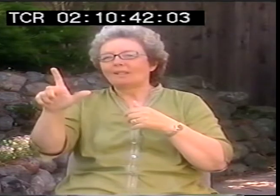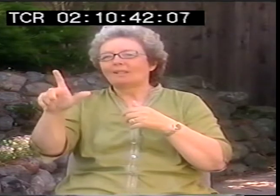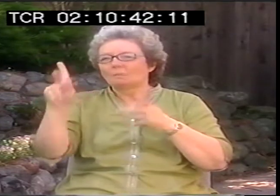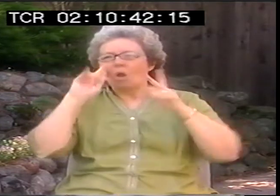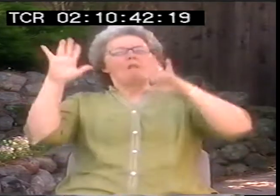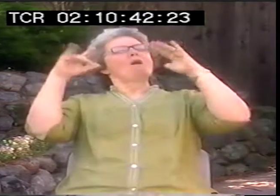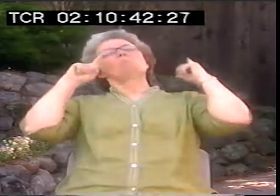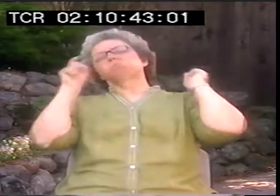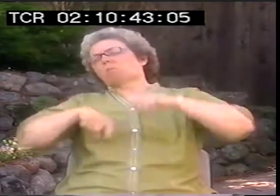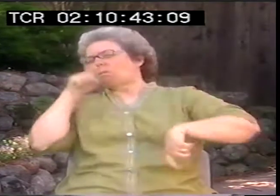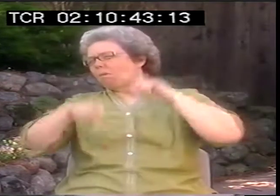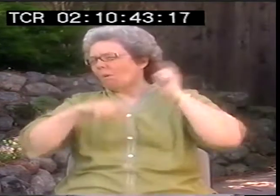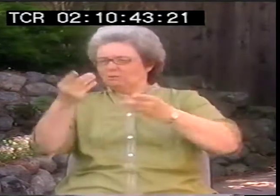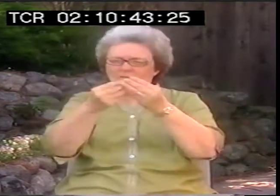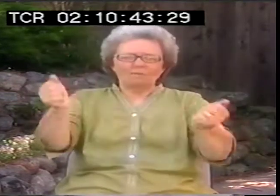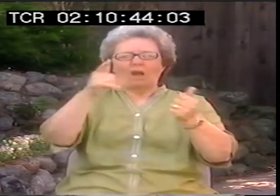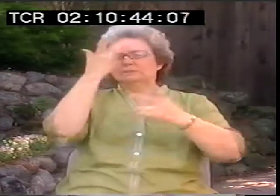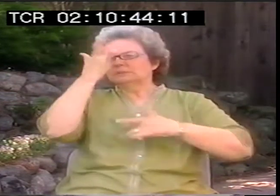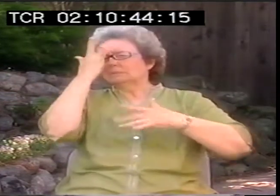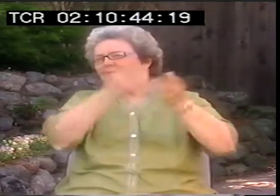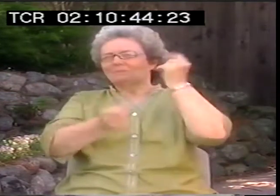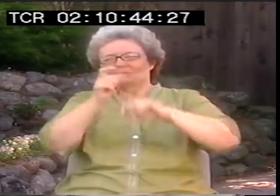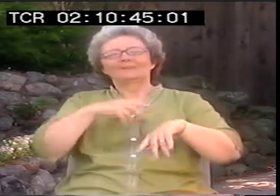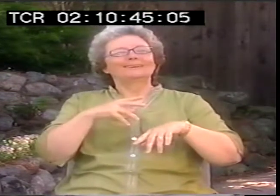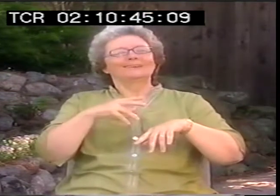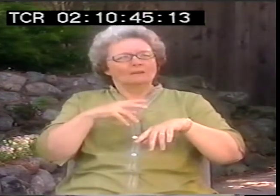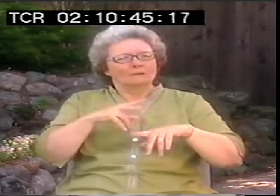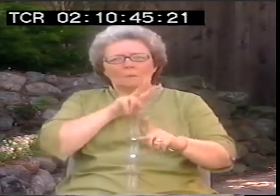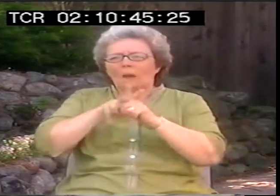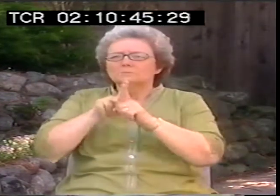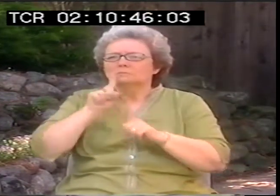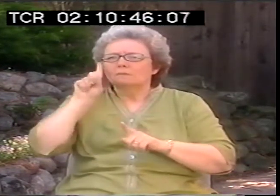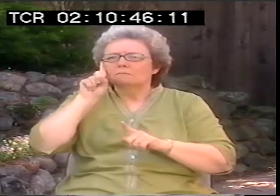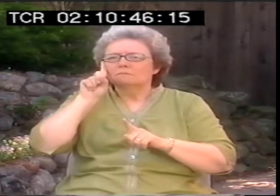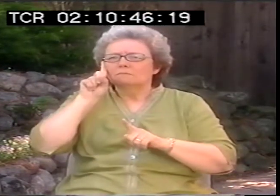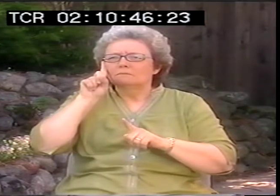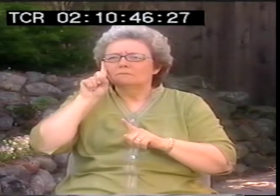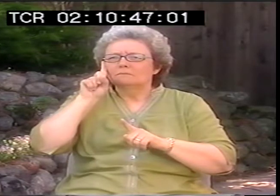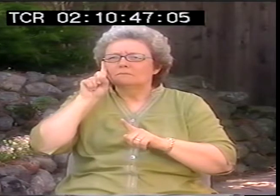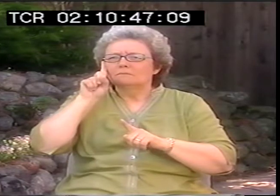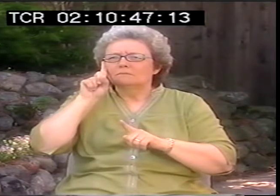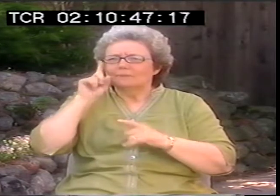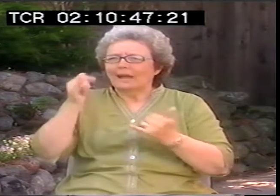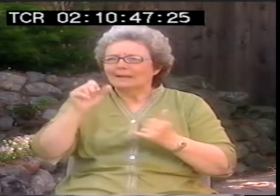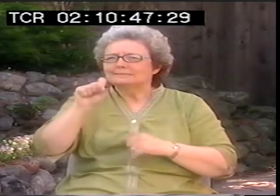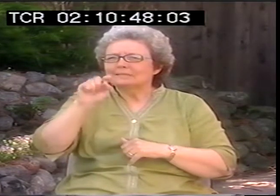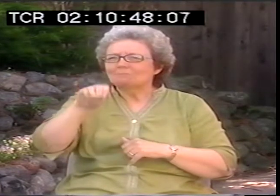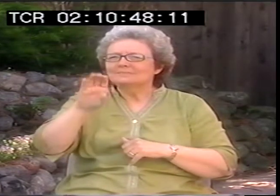about stem cell research and everything. They think it's positive in every other regard, but we're not happy about it in the deaf community.